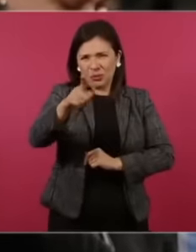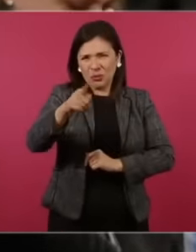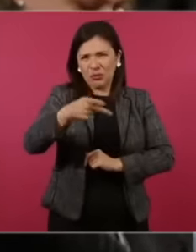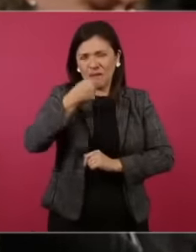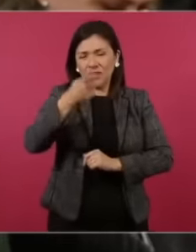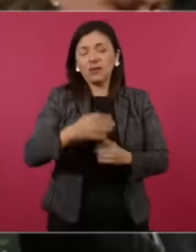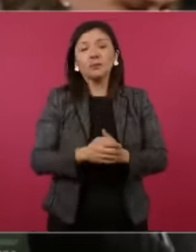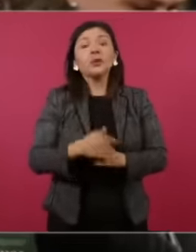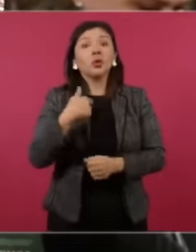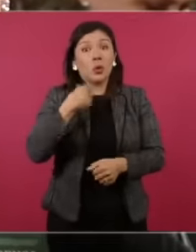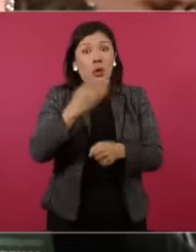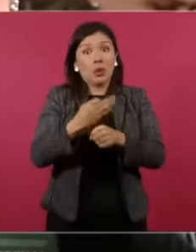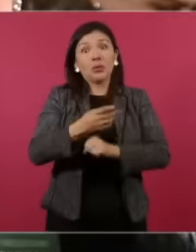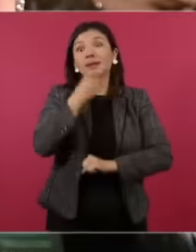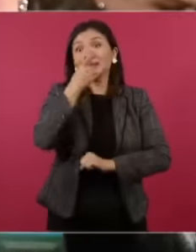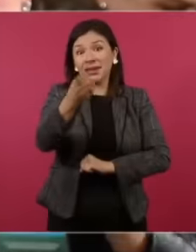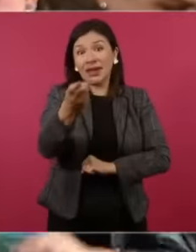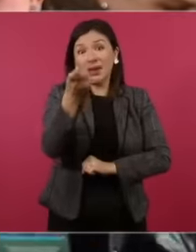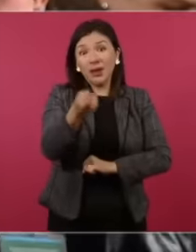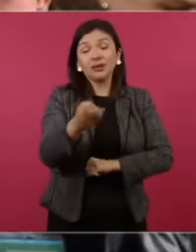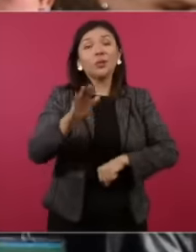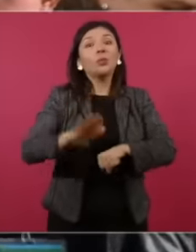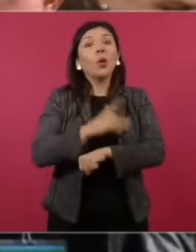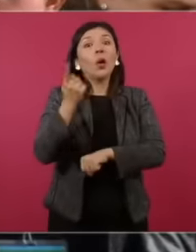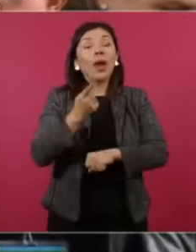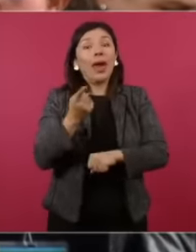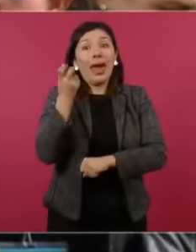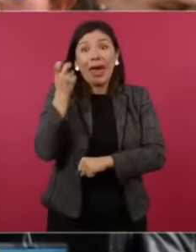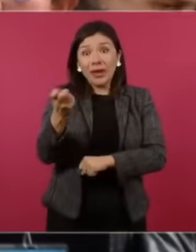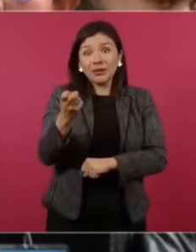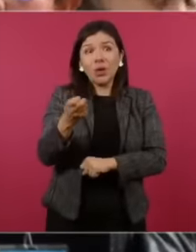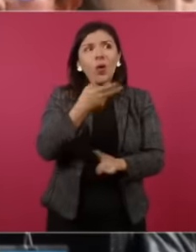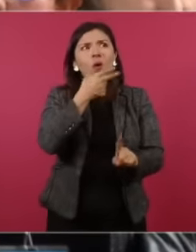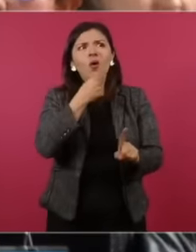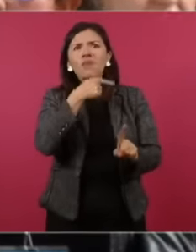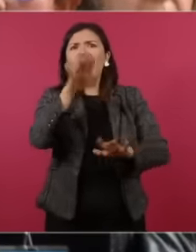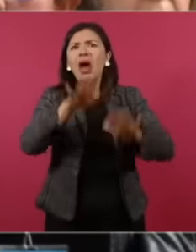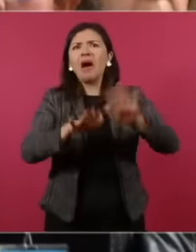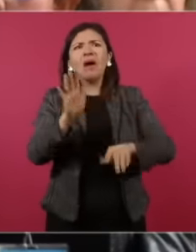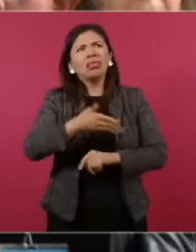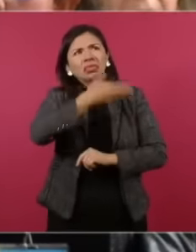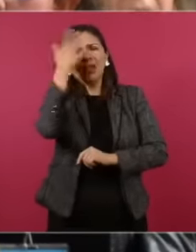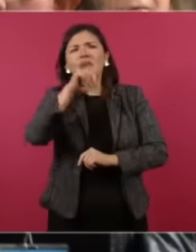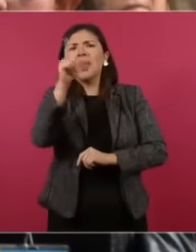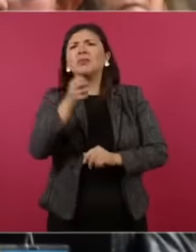I tell you this because because of things like that, man doesn't find out and then he says atrocious things and